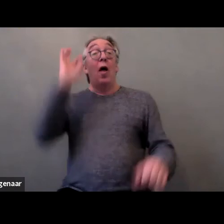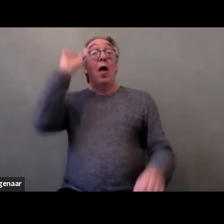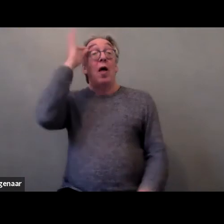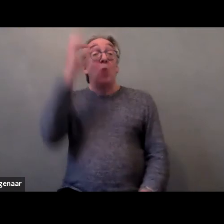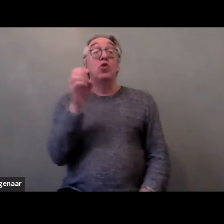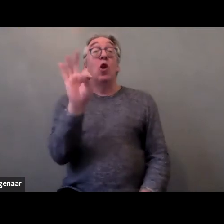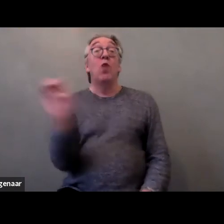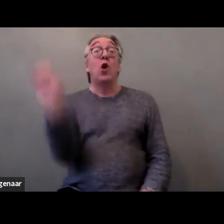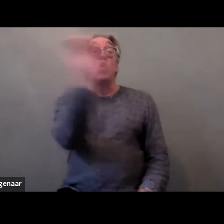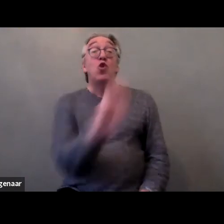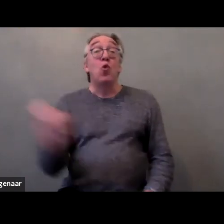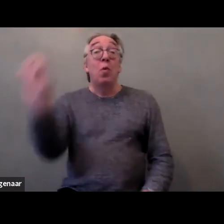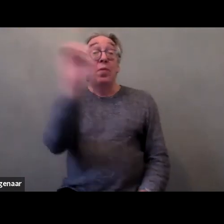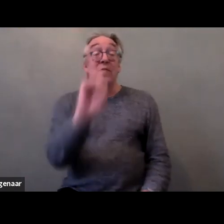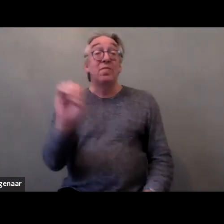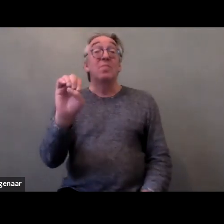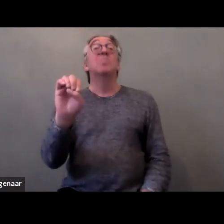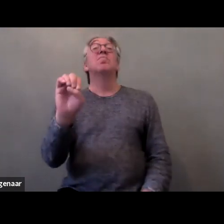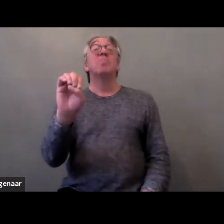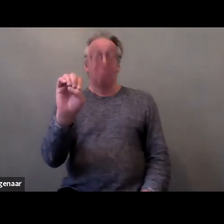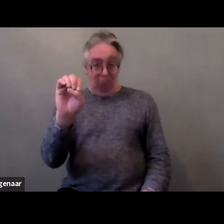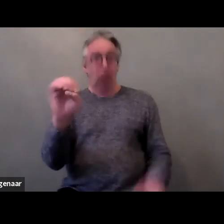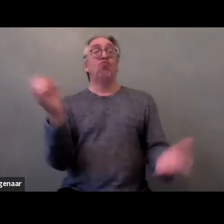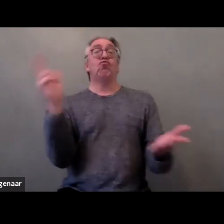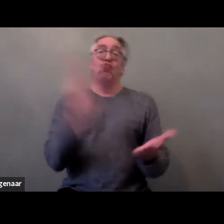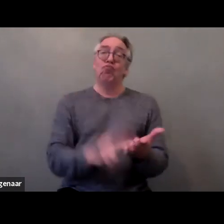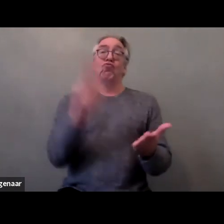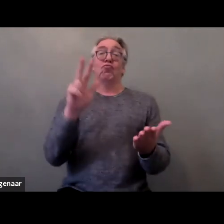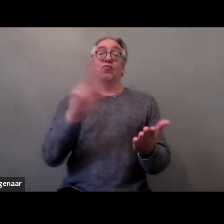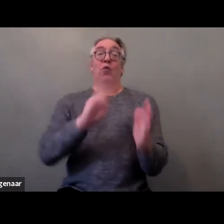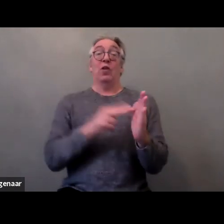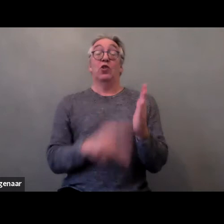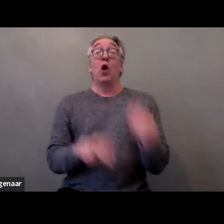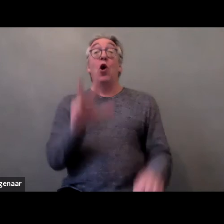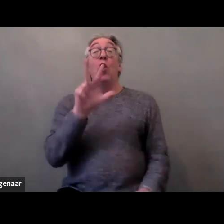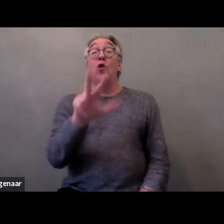There are 34 countries who have adopted who have ratified it,